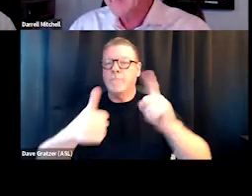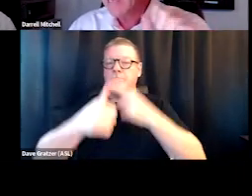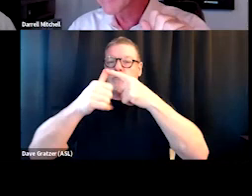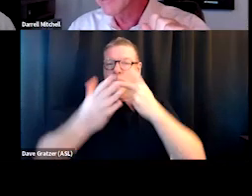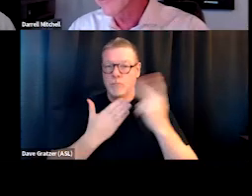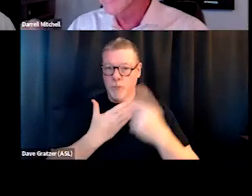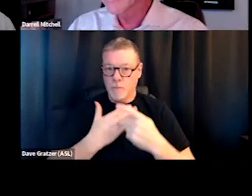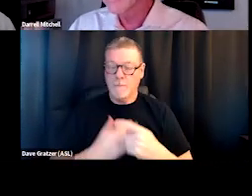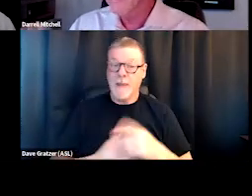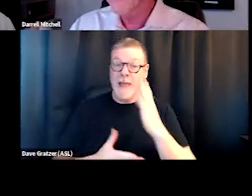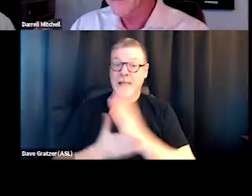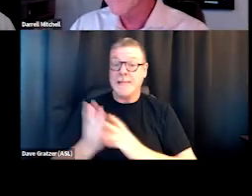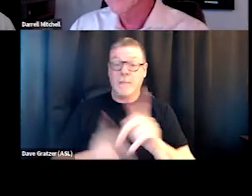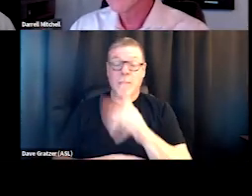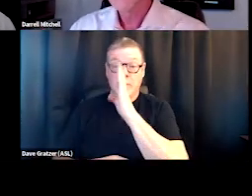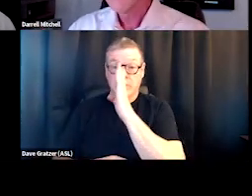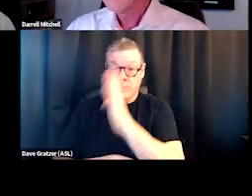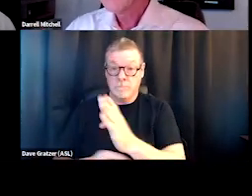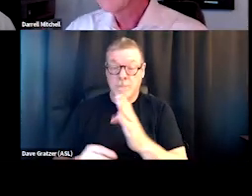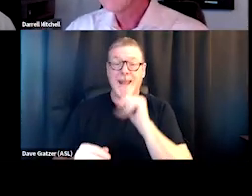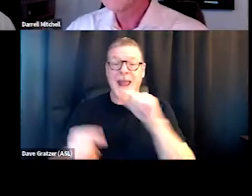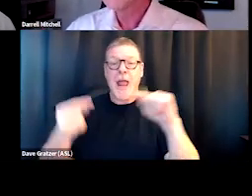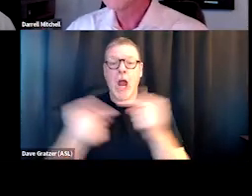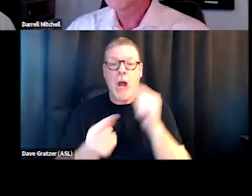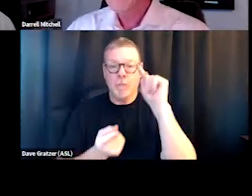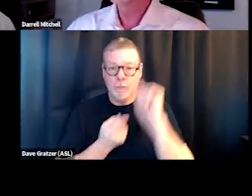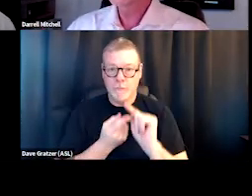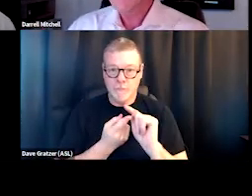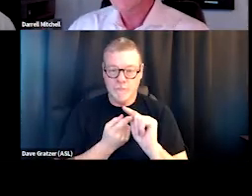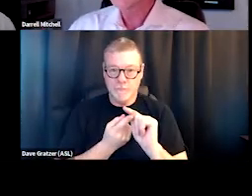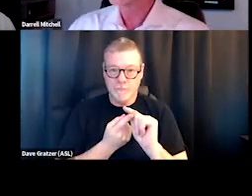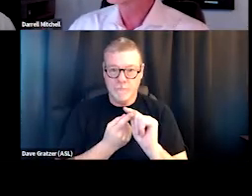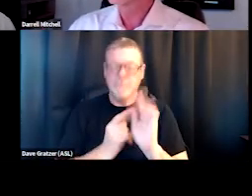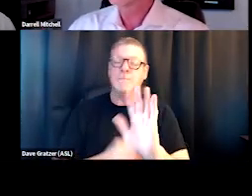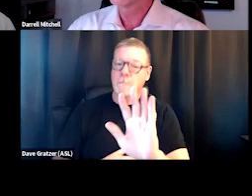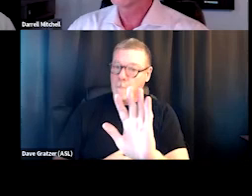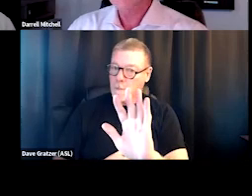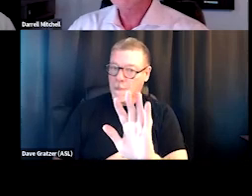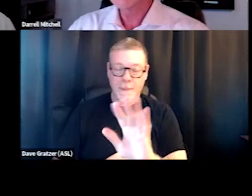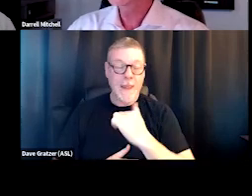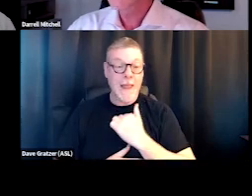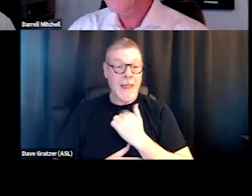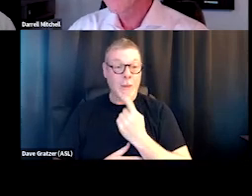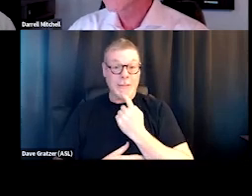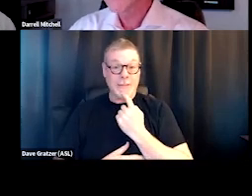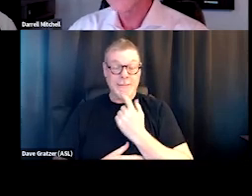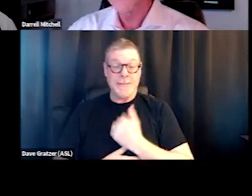well, that's abstinence versus harm reduction. What I would say is that having these kind of conversations